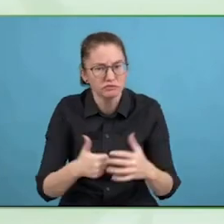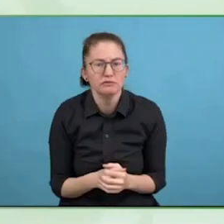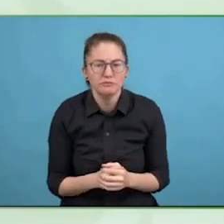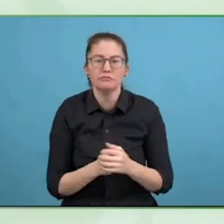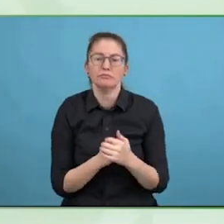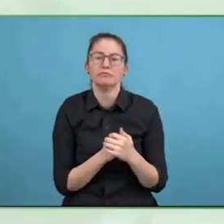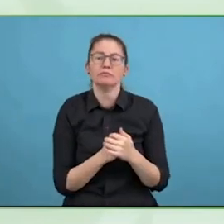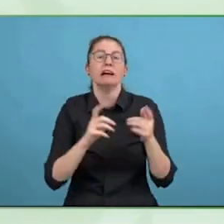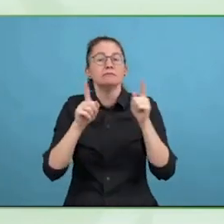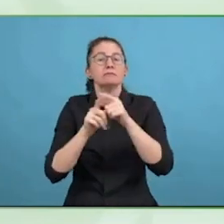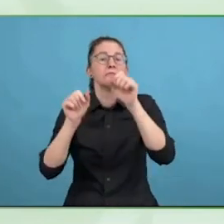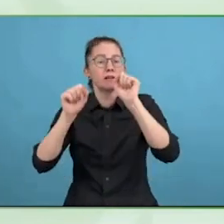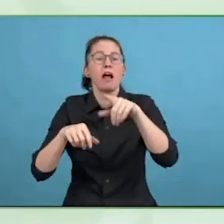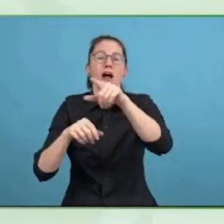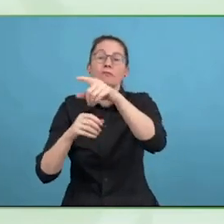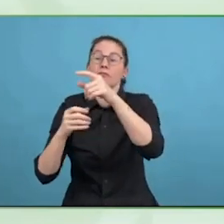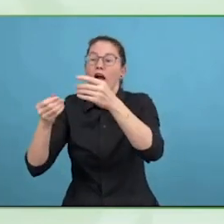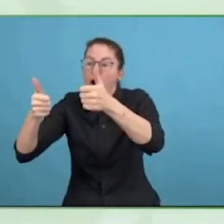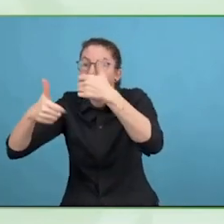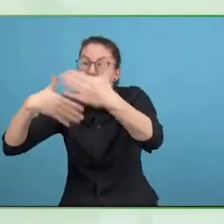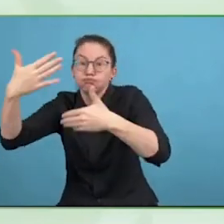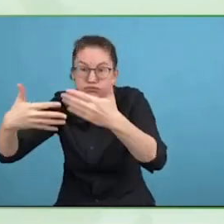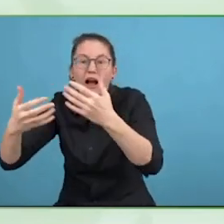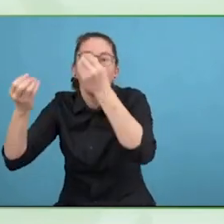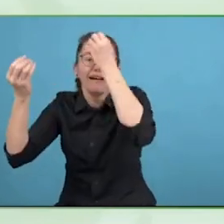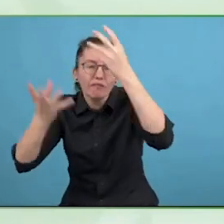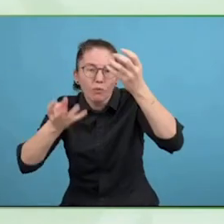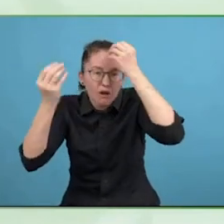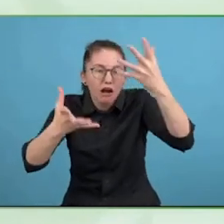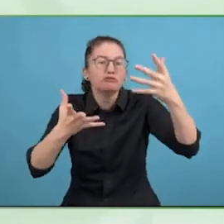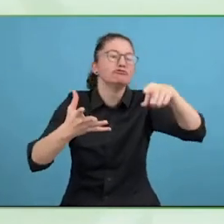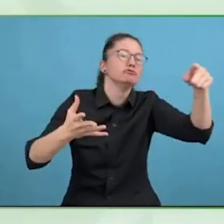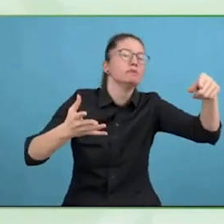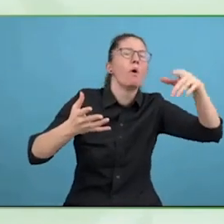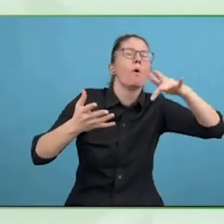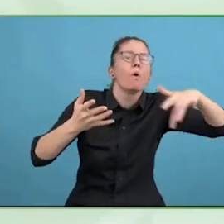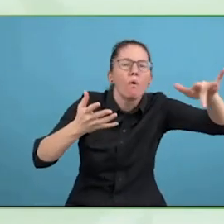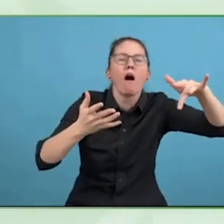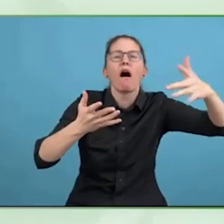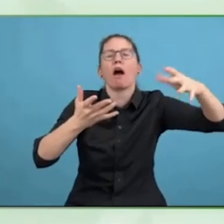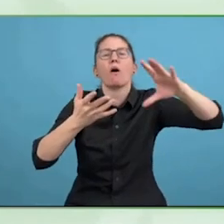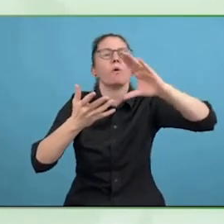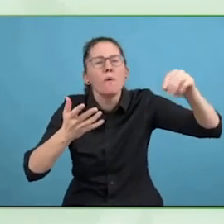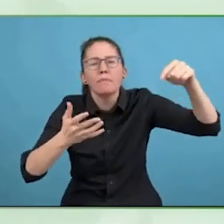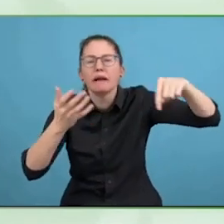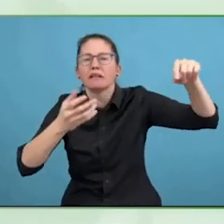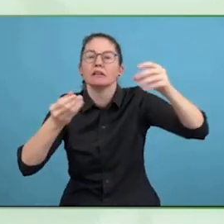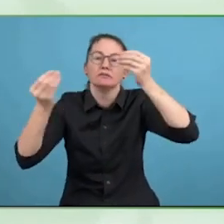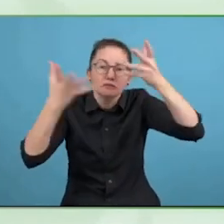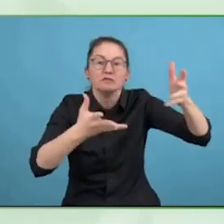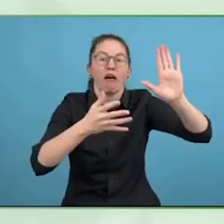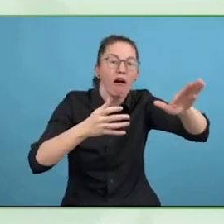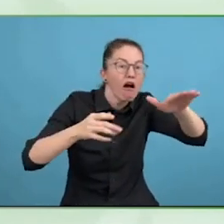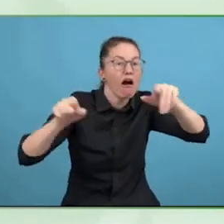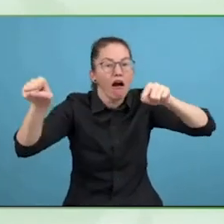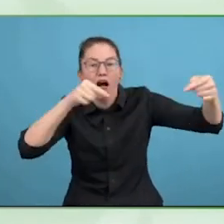tool that enables members in Kenya or wherever to actually get a